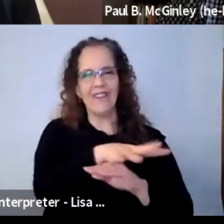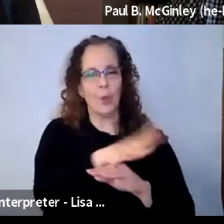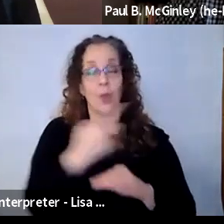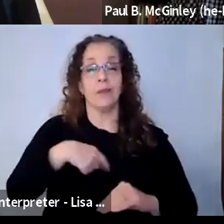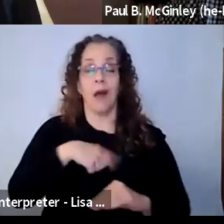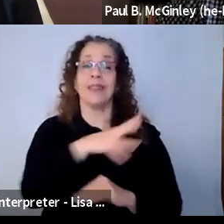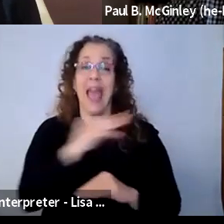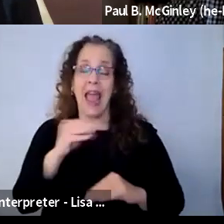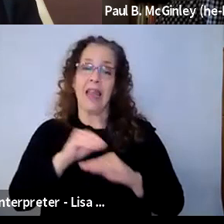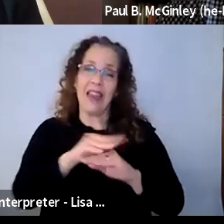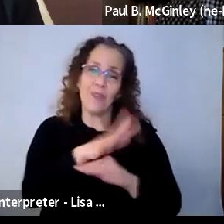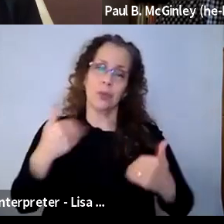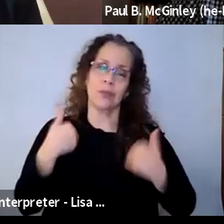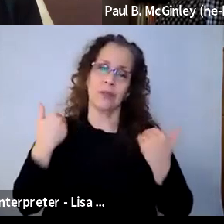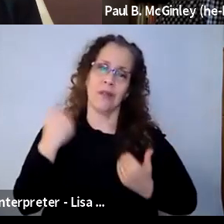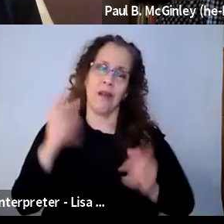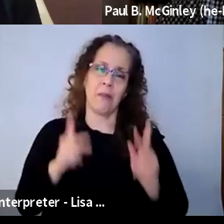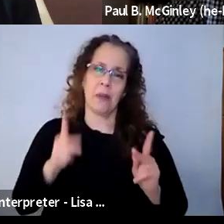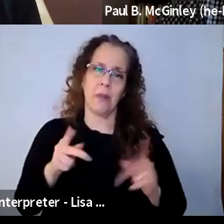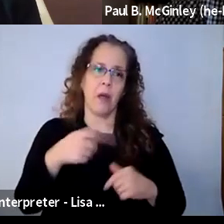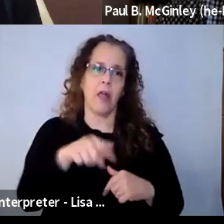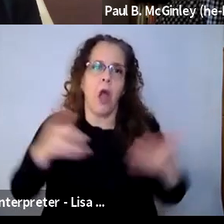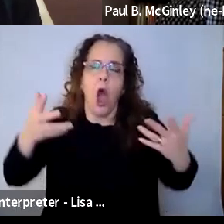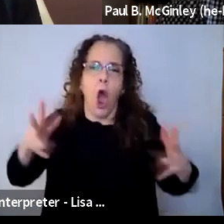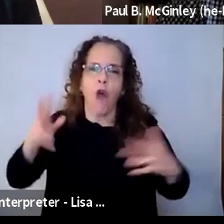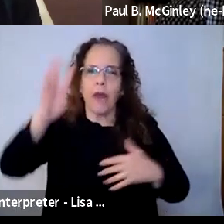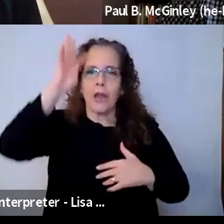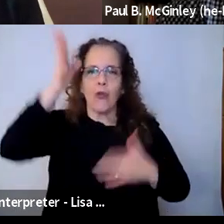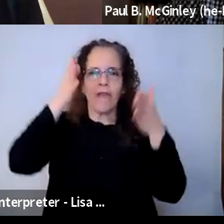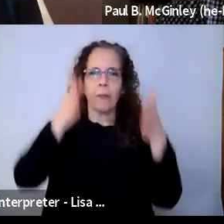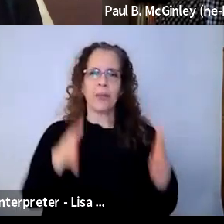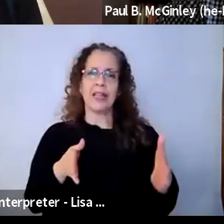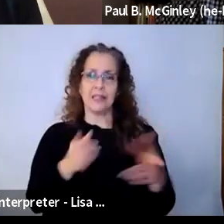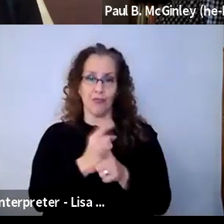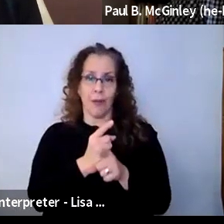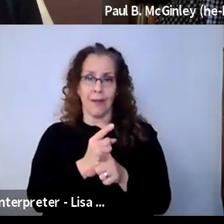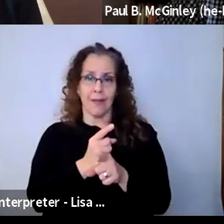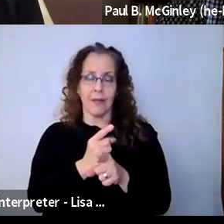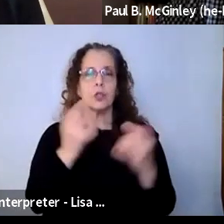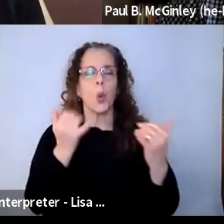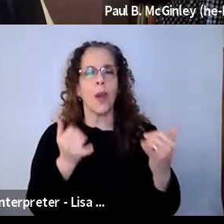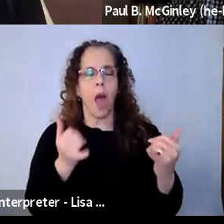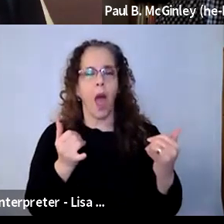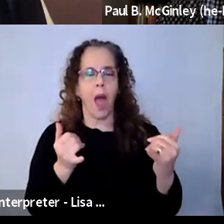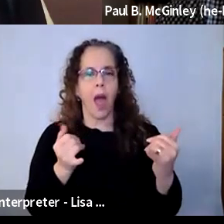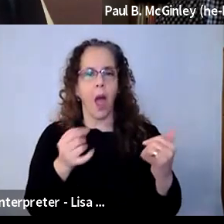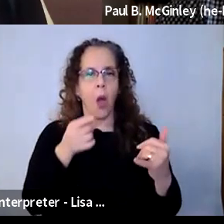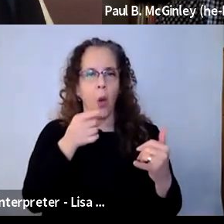opportunity to know that they are already a creative being, right? So now it's there for them to just take that and just